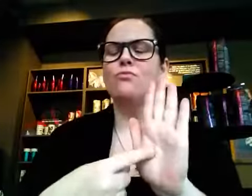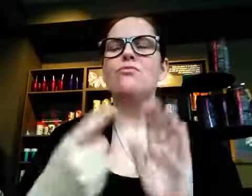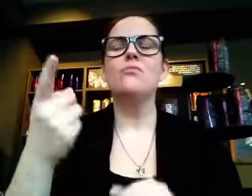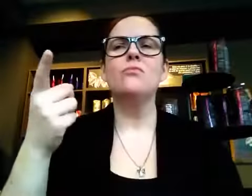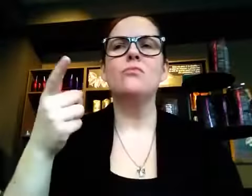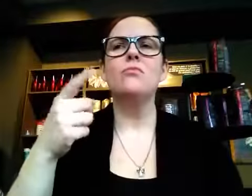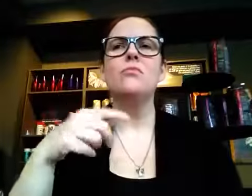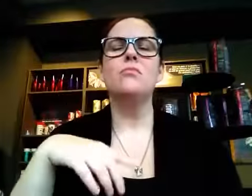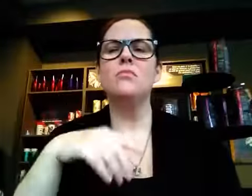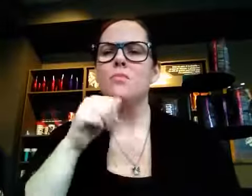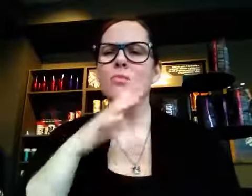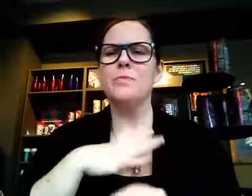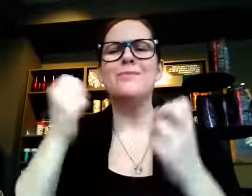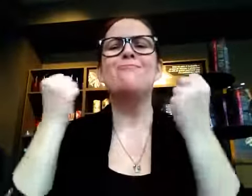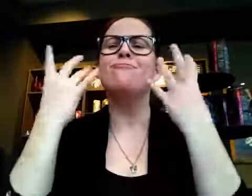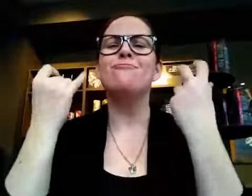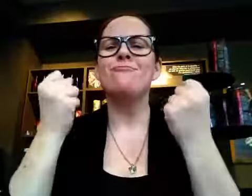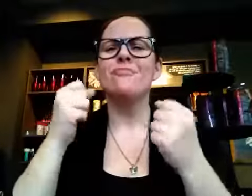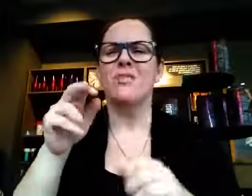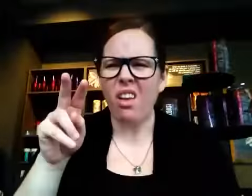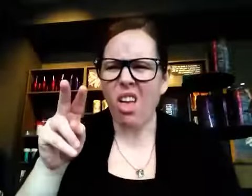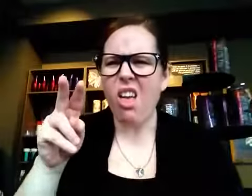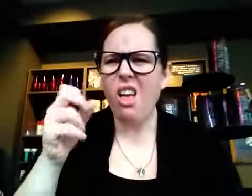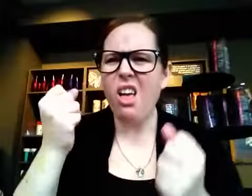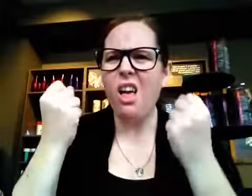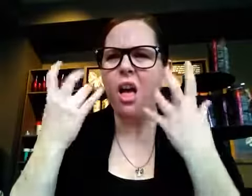and my parents saw a woman signing on the program. A light bulb went off for them as they looked